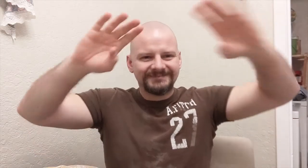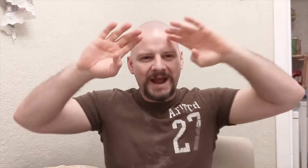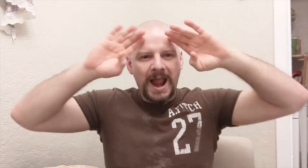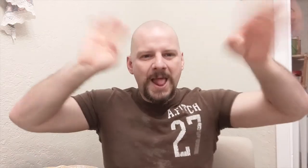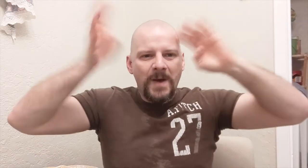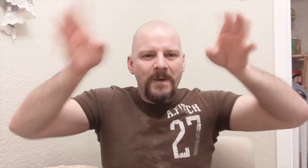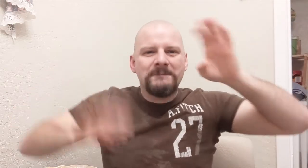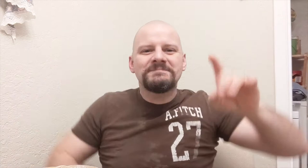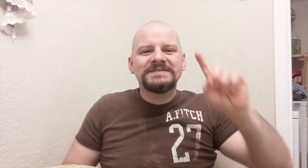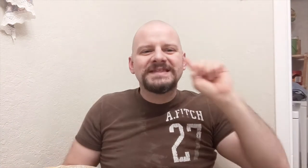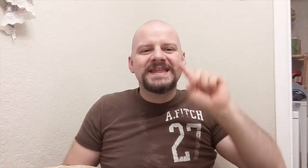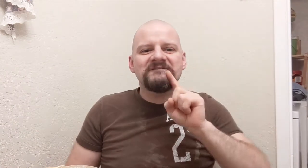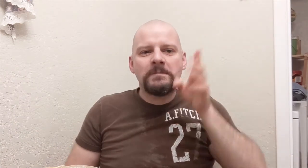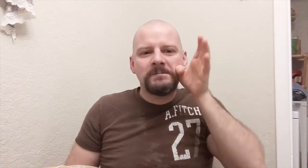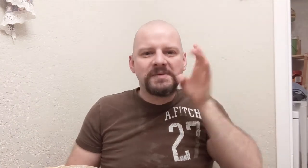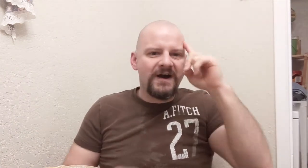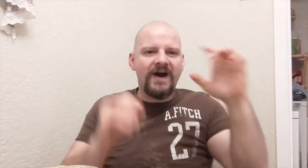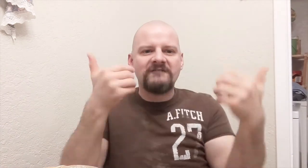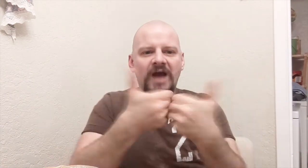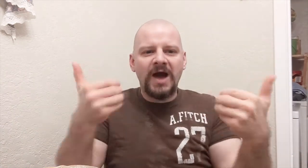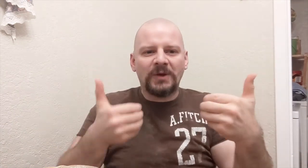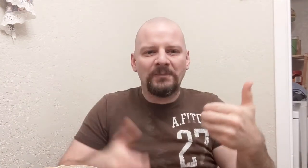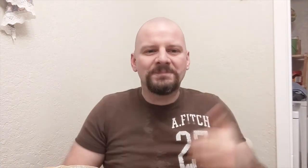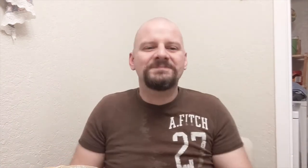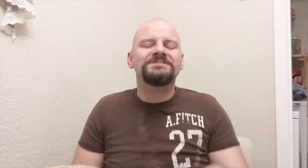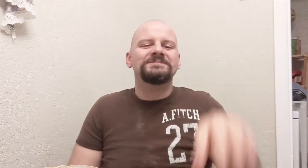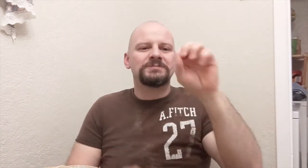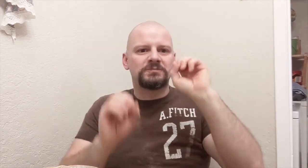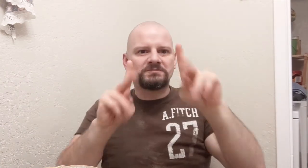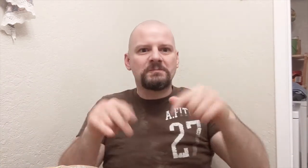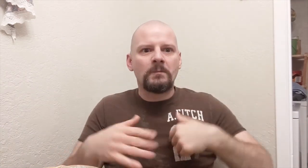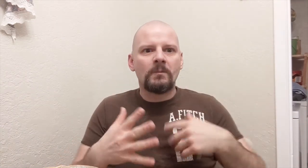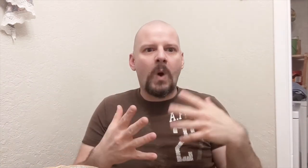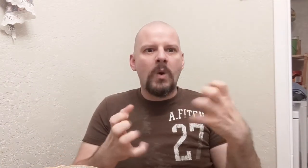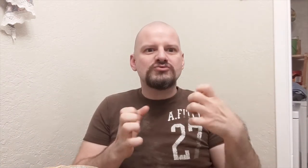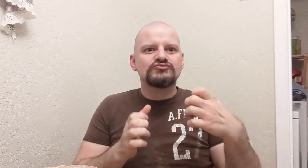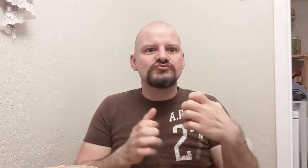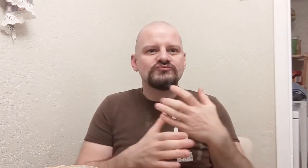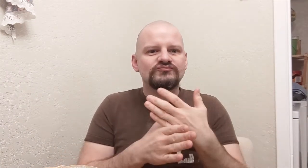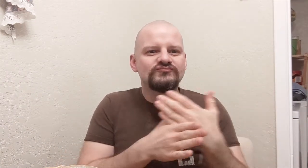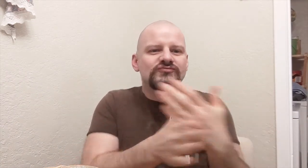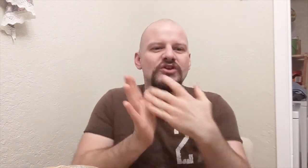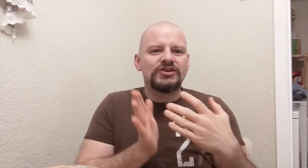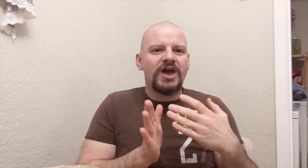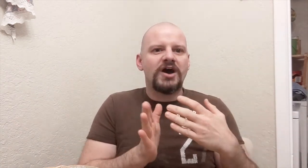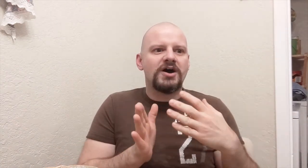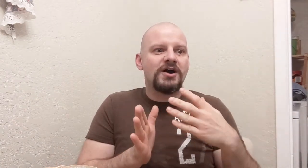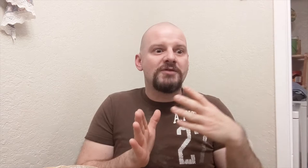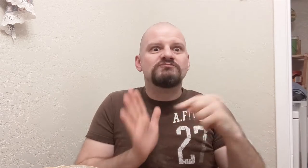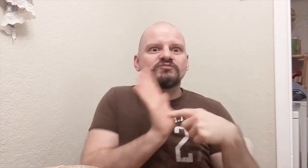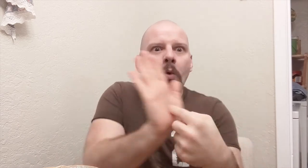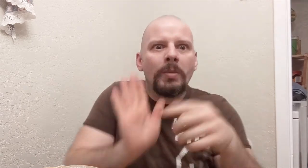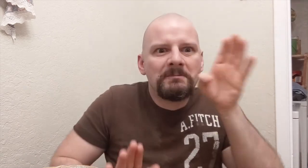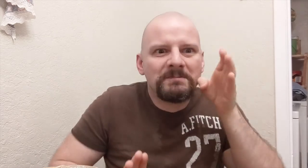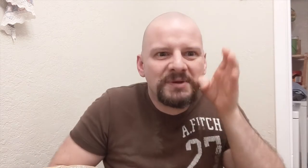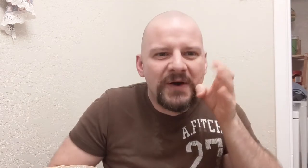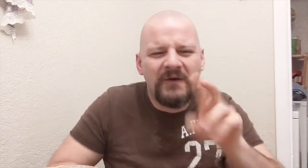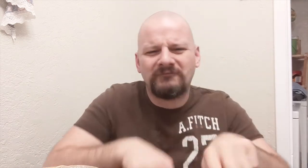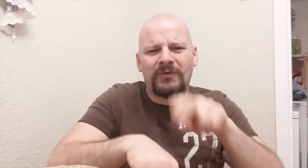Hello Deaf Beer Aficionado! Okay, I want to share and show you a beer, of course!